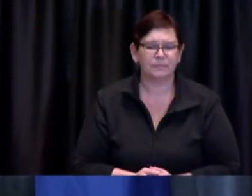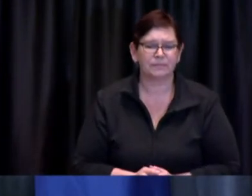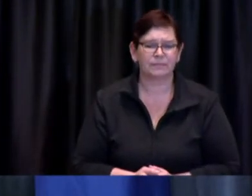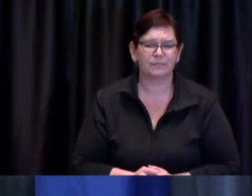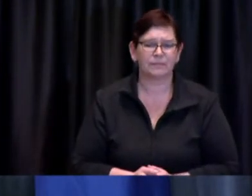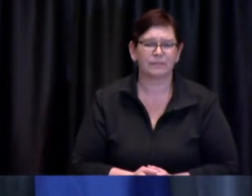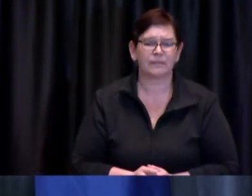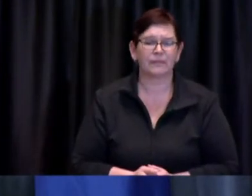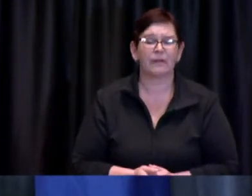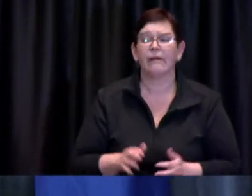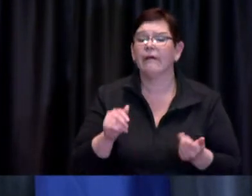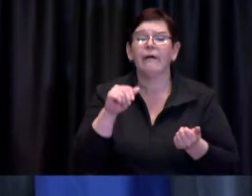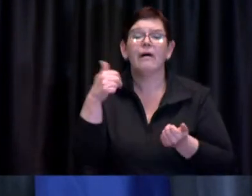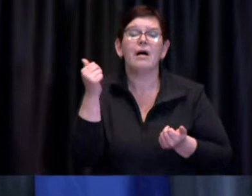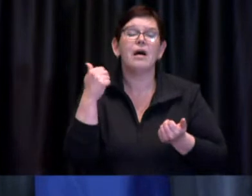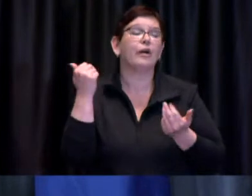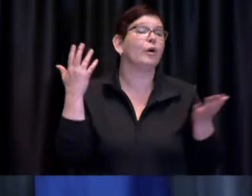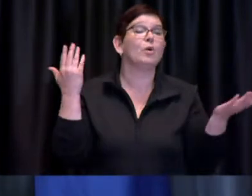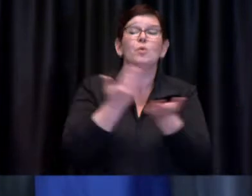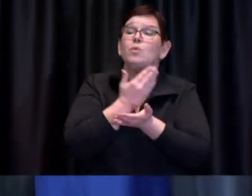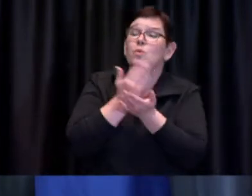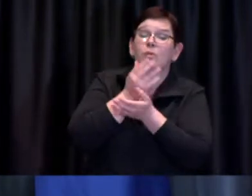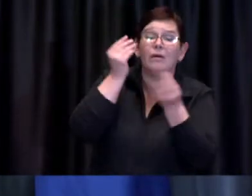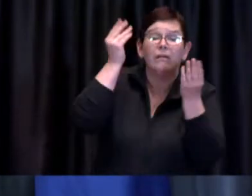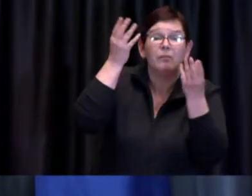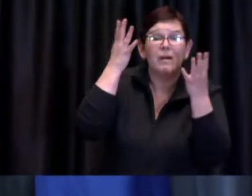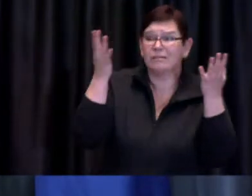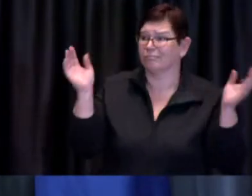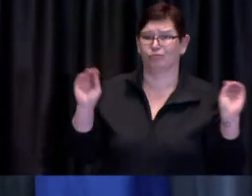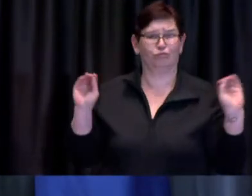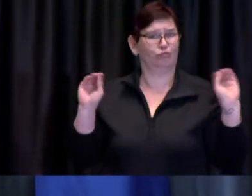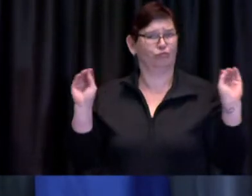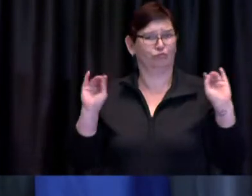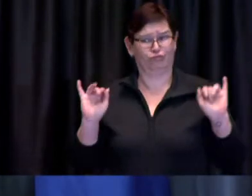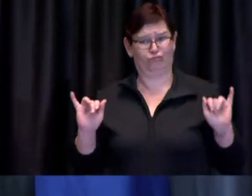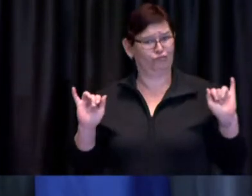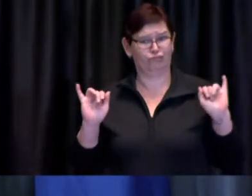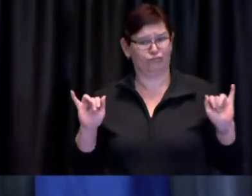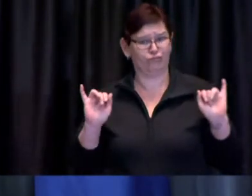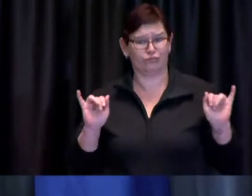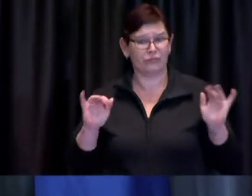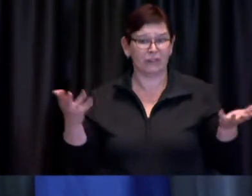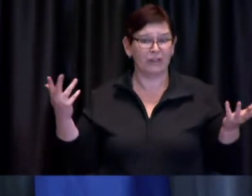don't really think it's a good idea to engage in policy discussions you know through the media I